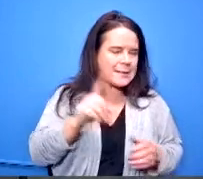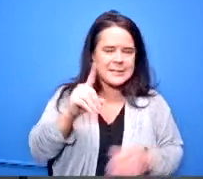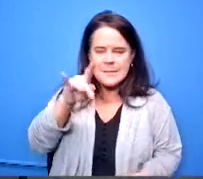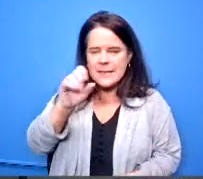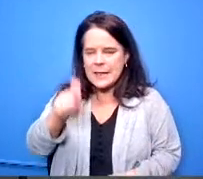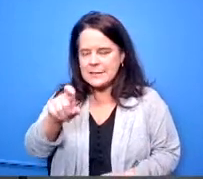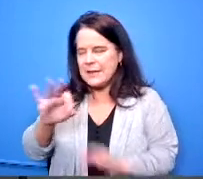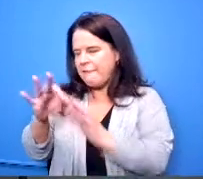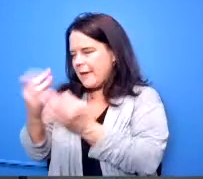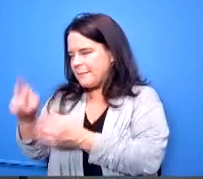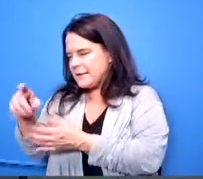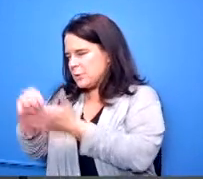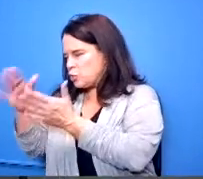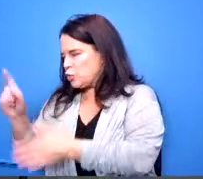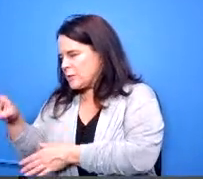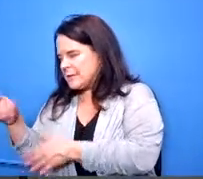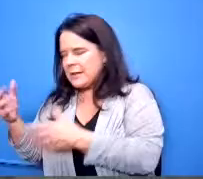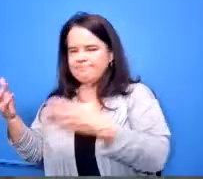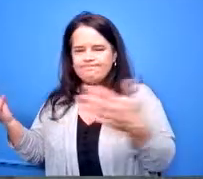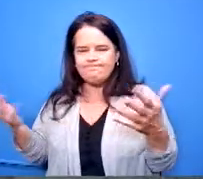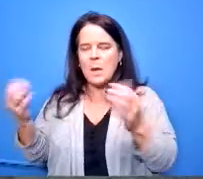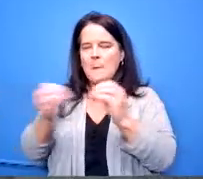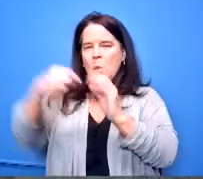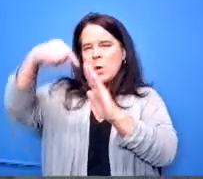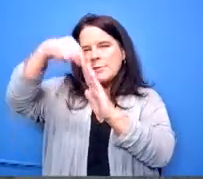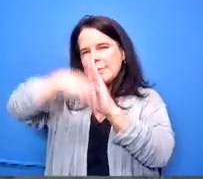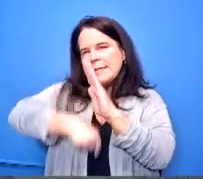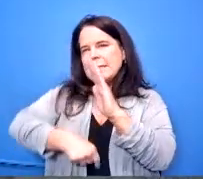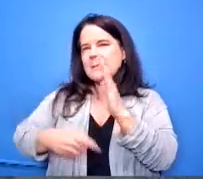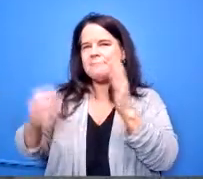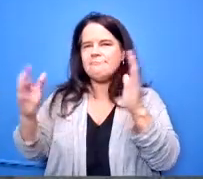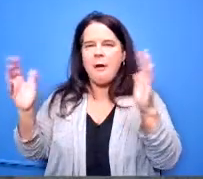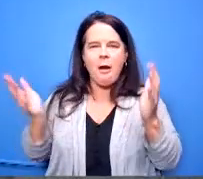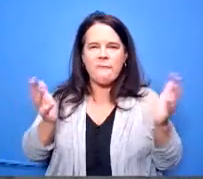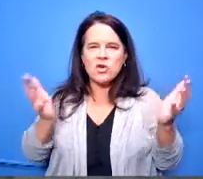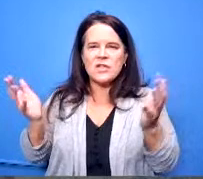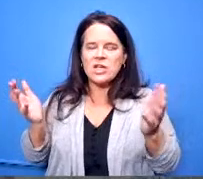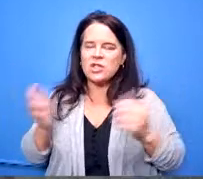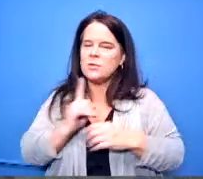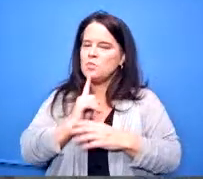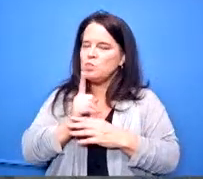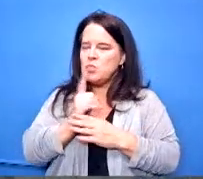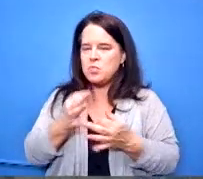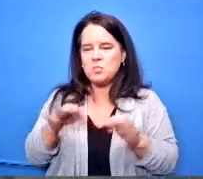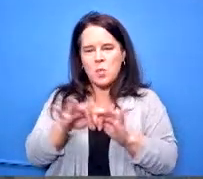think that doing deeper conversations you know is really going to be important to us moving forward